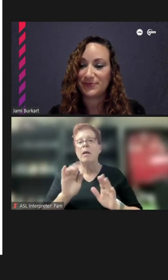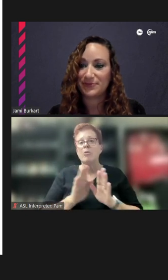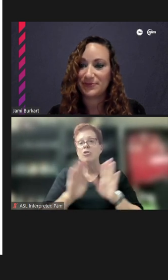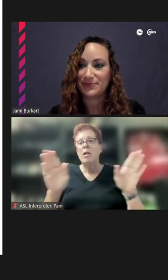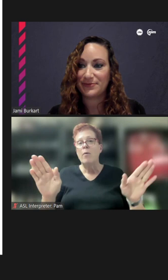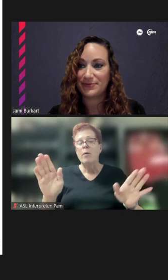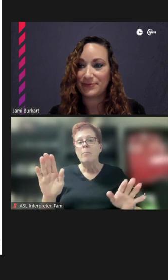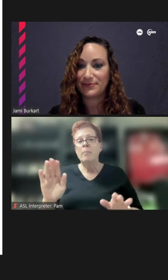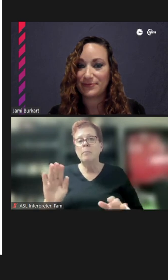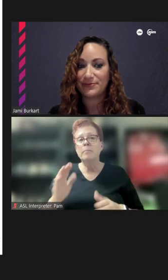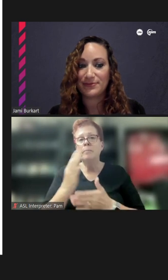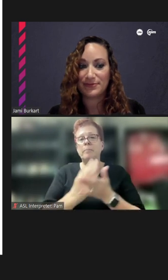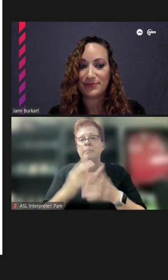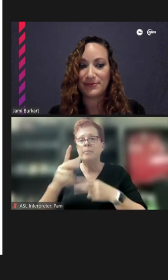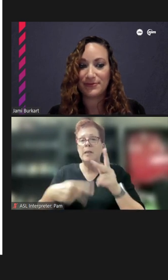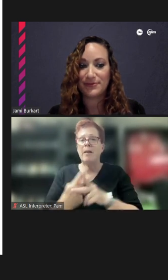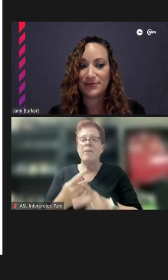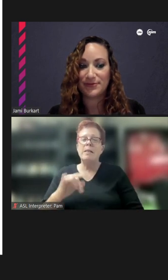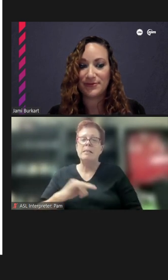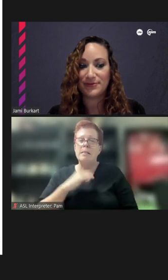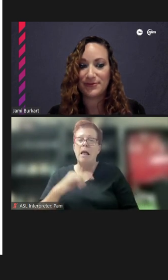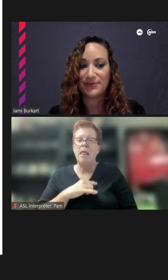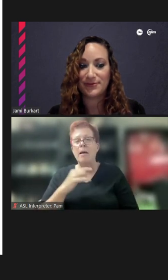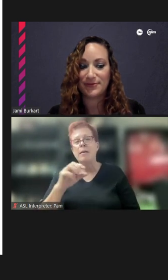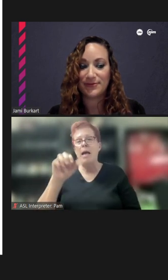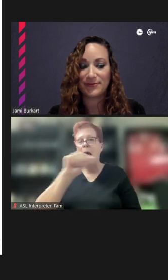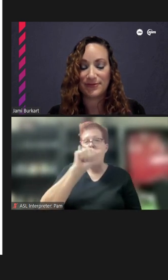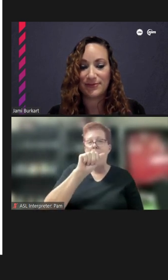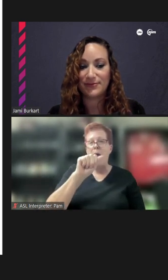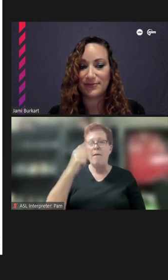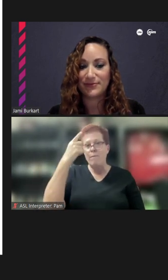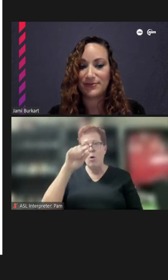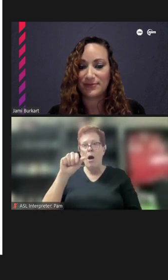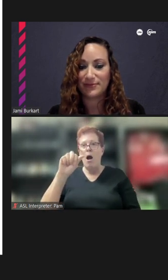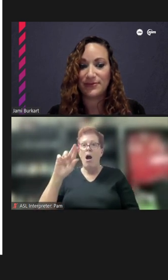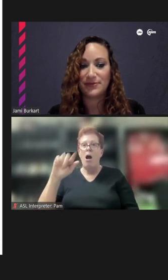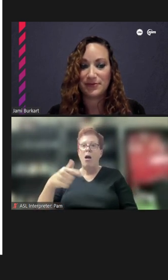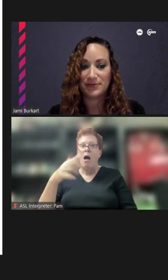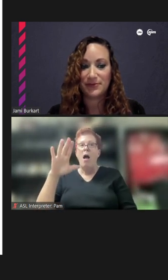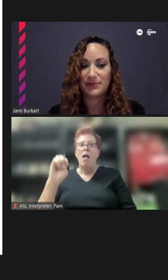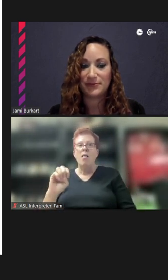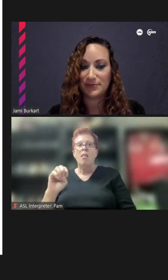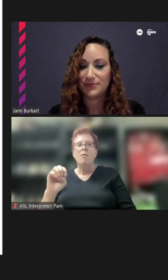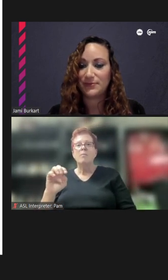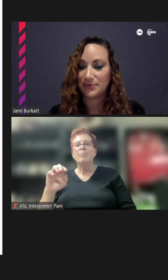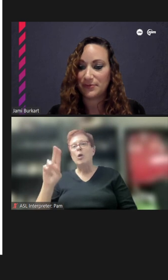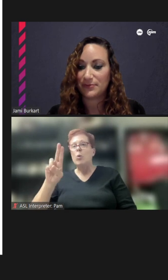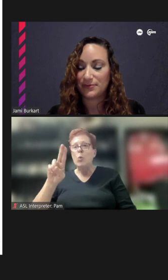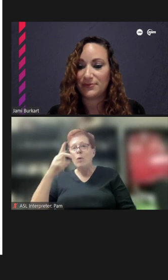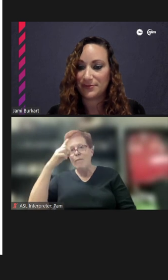know, it's some form of a stylized "A" for Argyle, stylize, "U" for Uptown, you know, something very